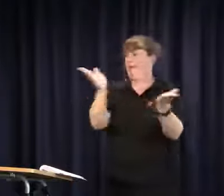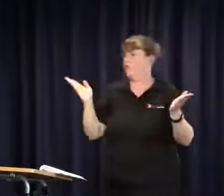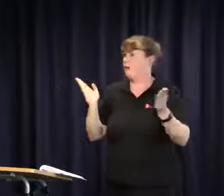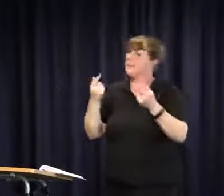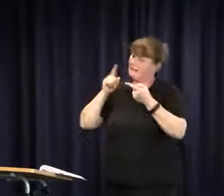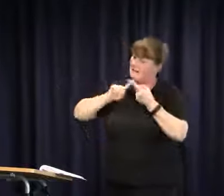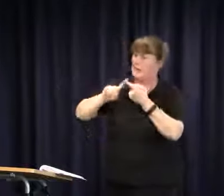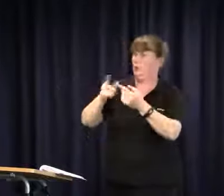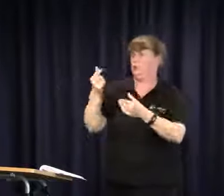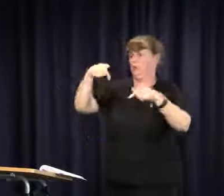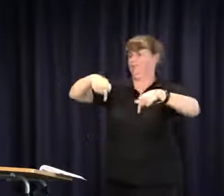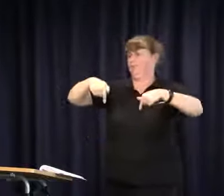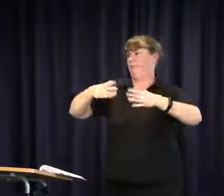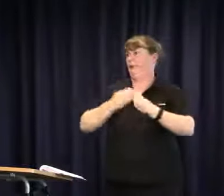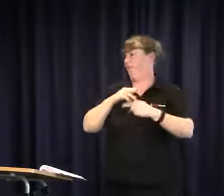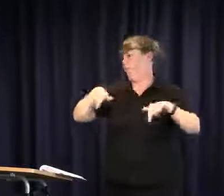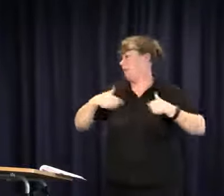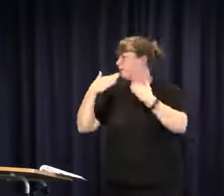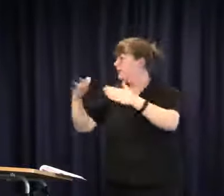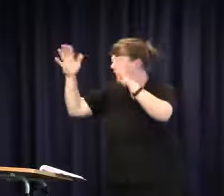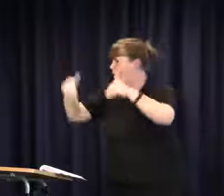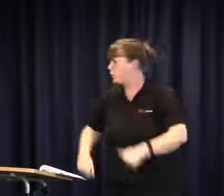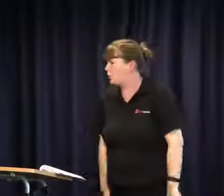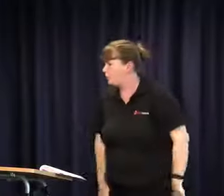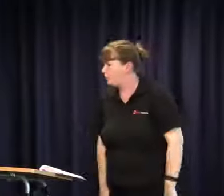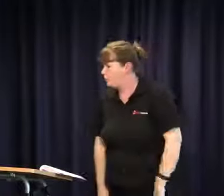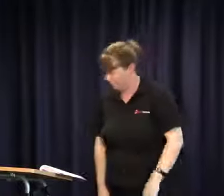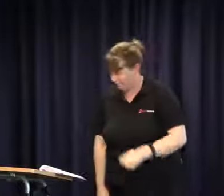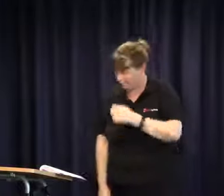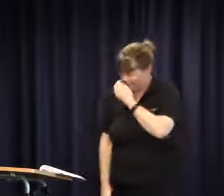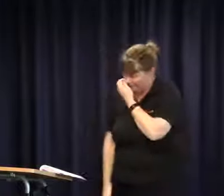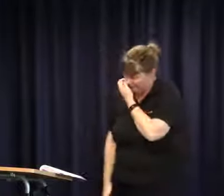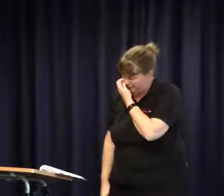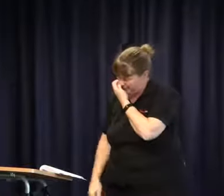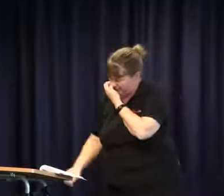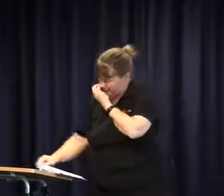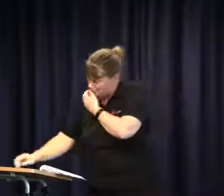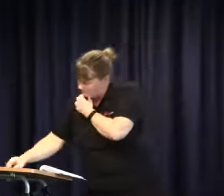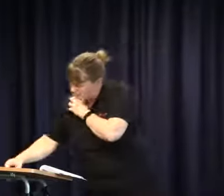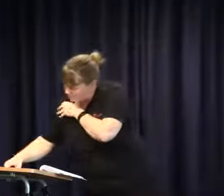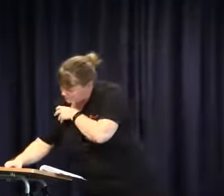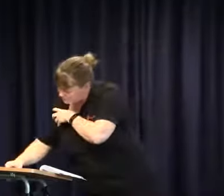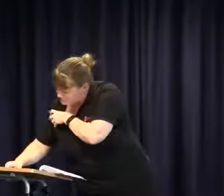being there for all of us and continuing to be there for all of us as well. Thank you.